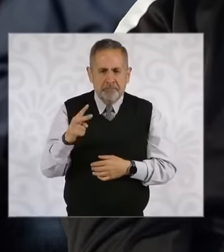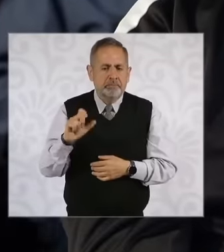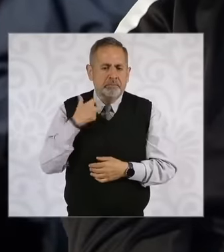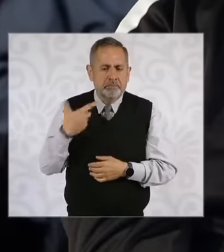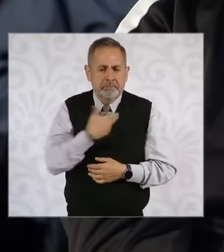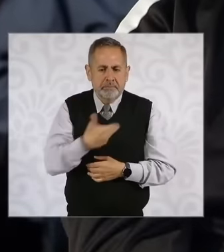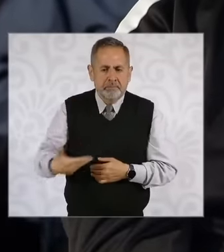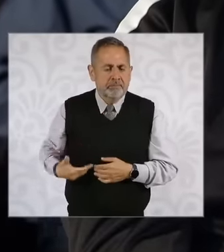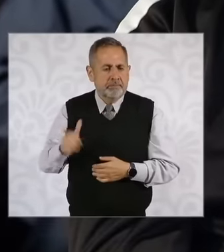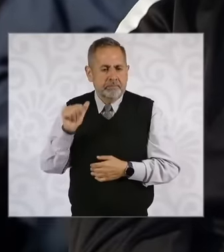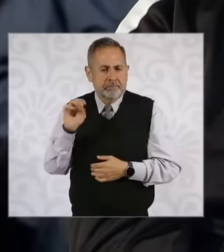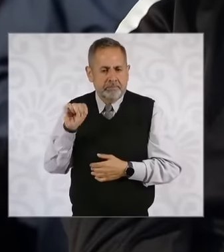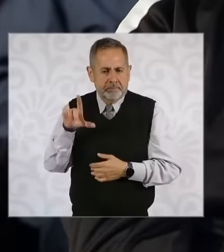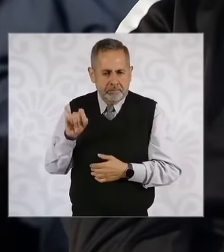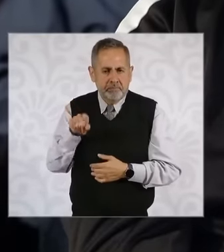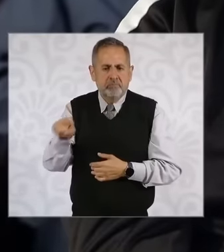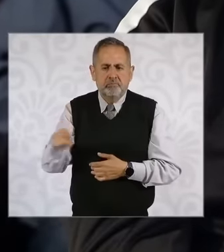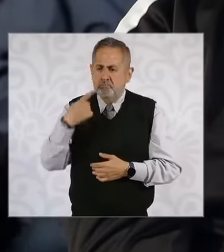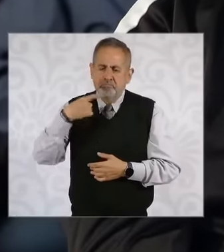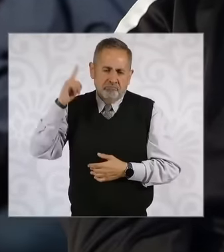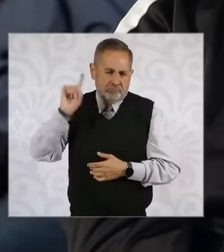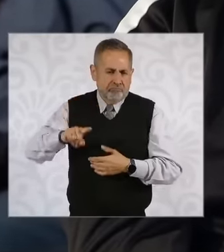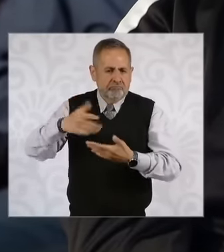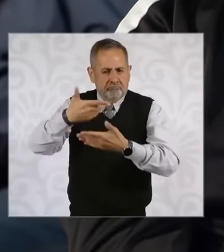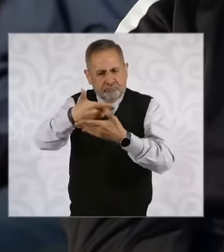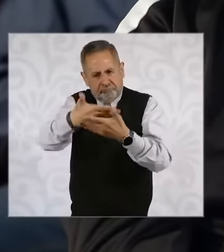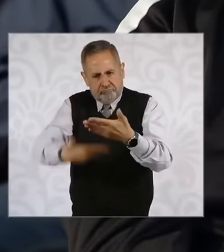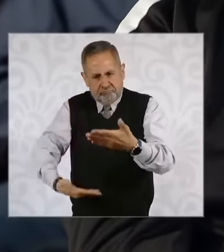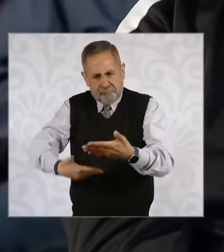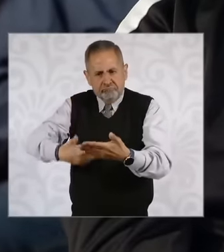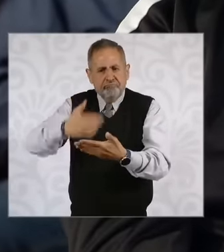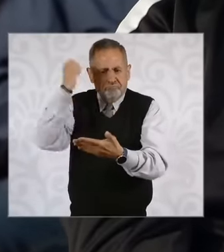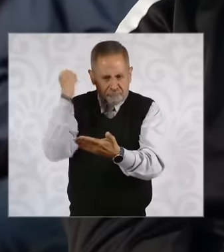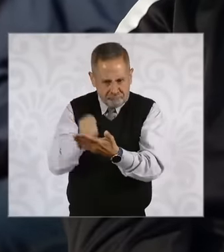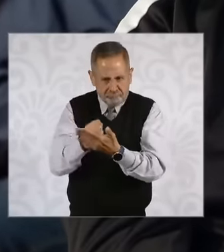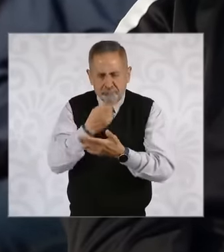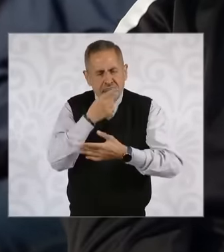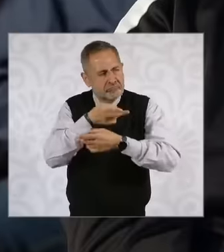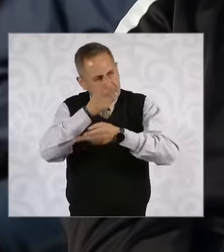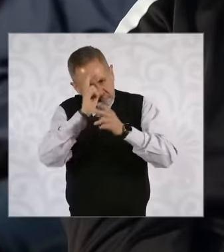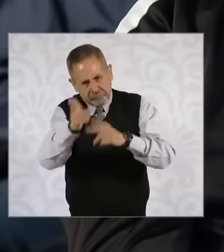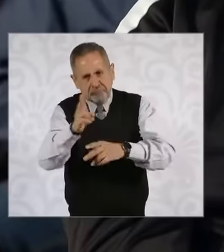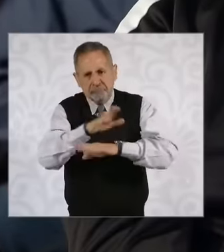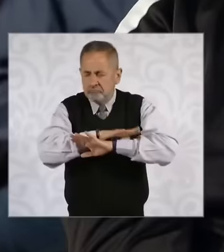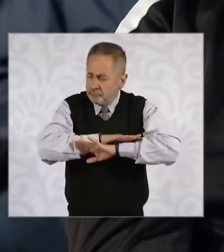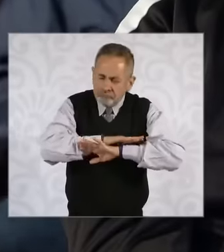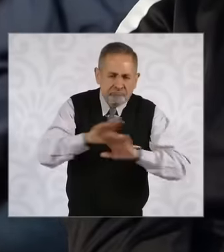Andrés Manuel López Obrador by decree said that the the marketing, the advertising